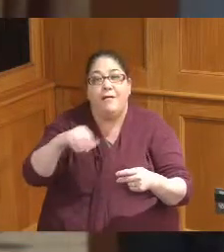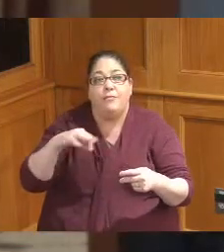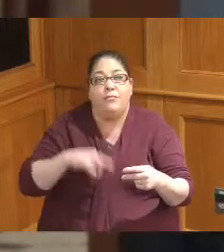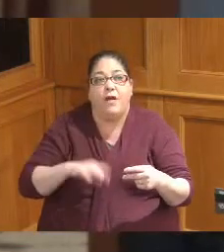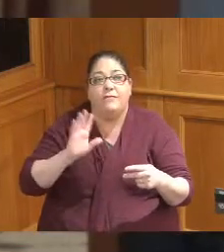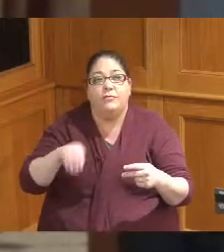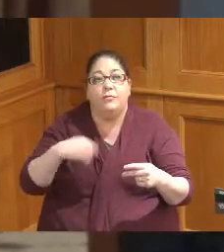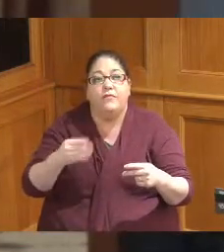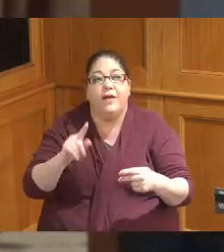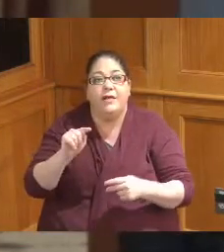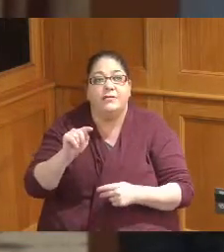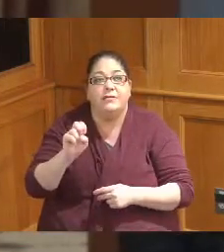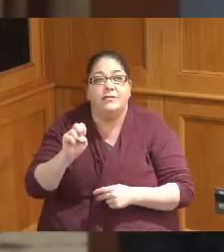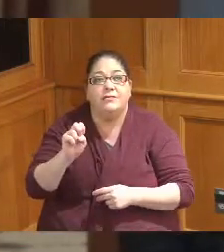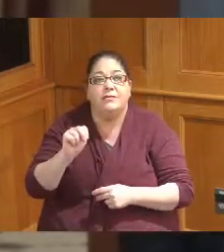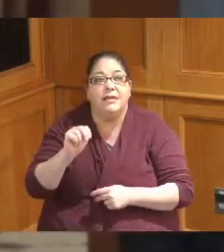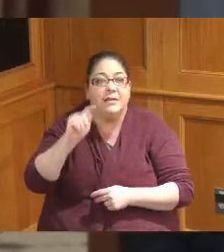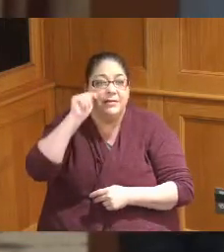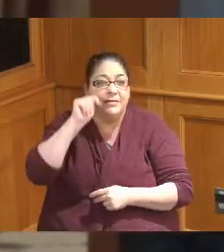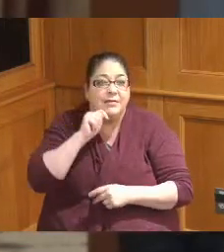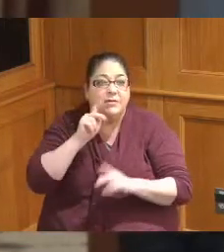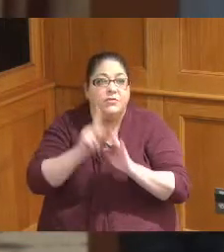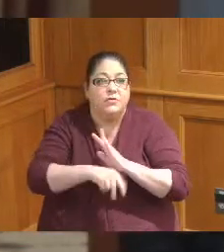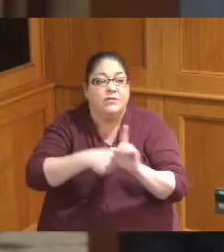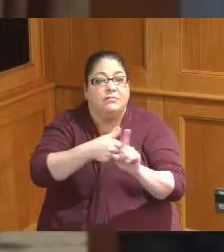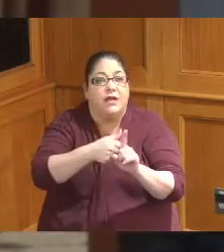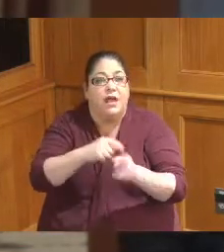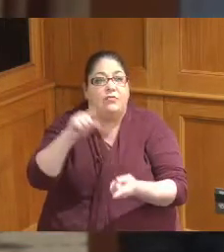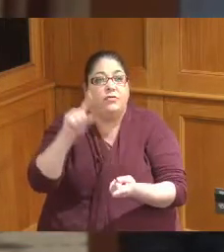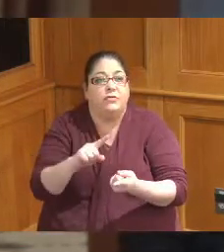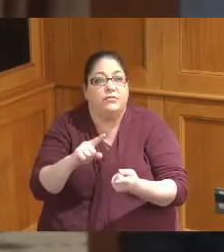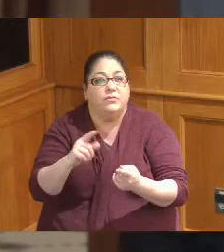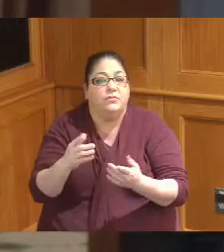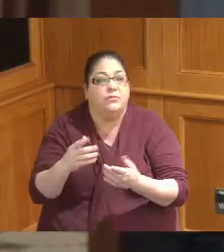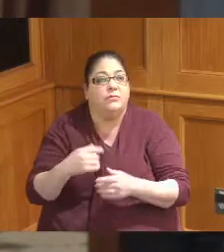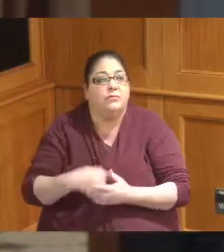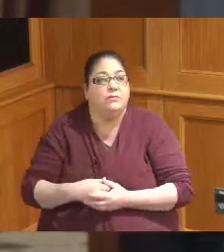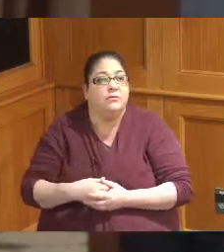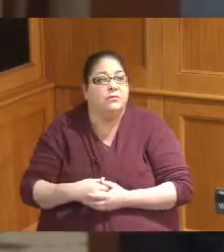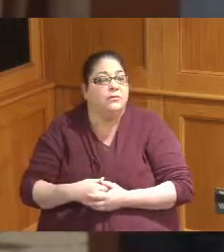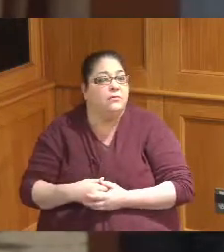suicide prevention services and if I could pause for just one second Sarah I think there may be